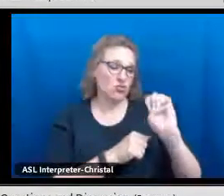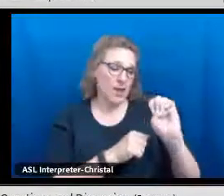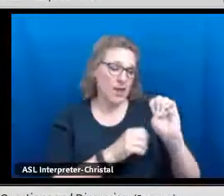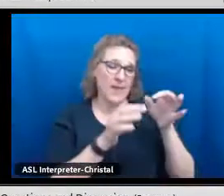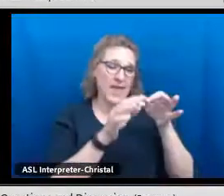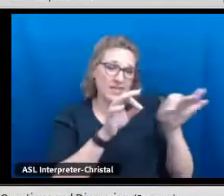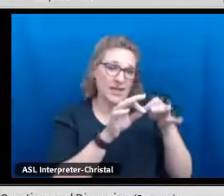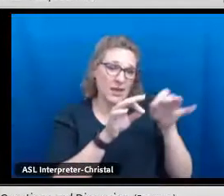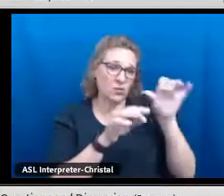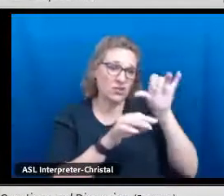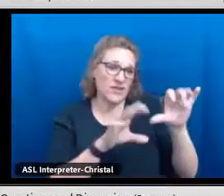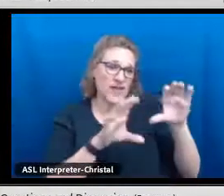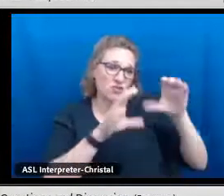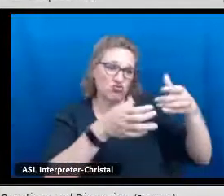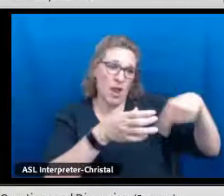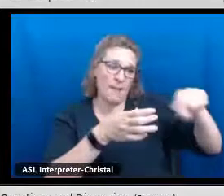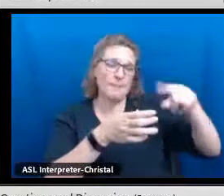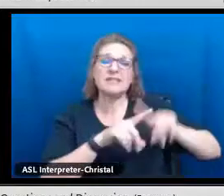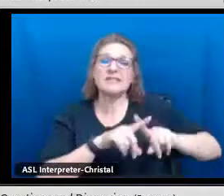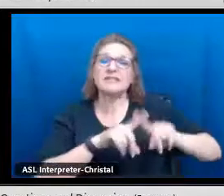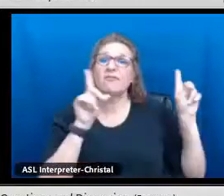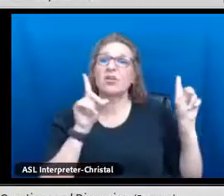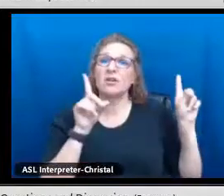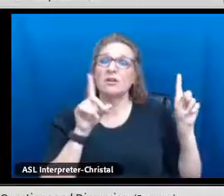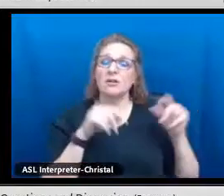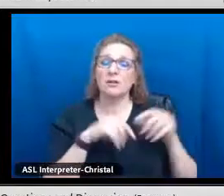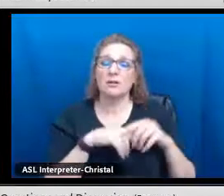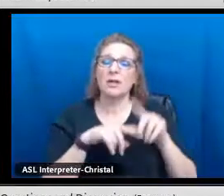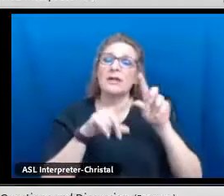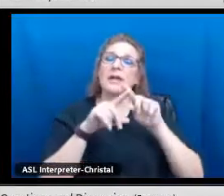A couple of things that come to mind first.